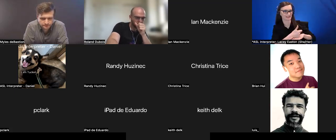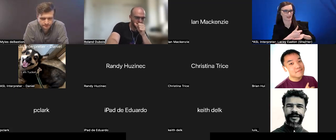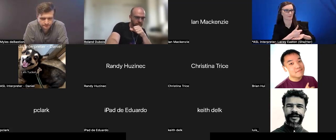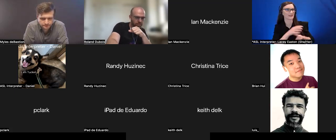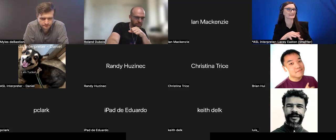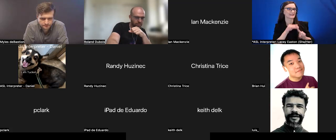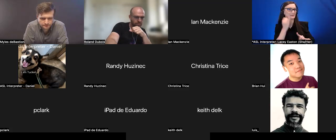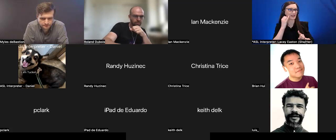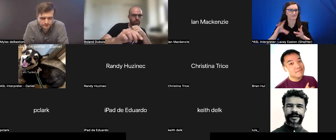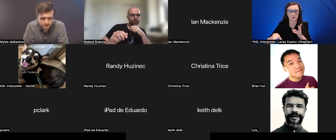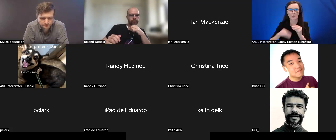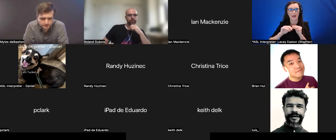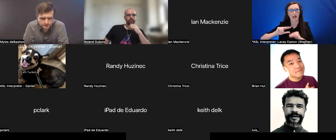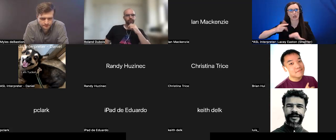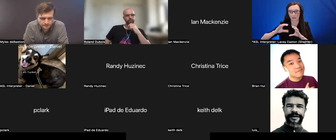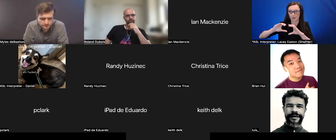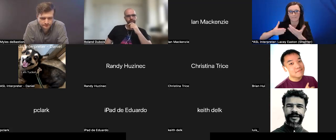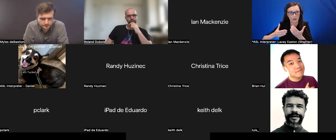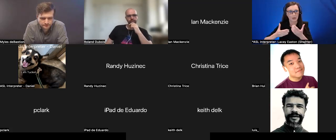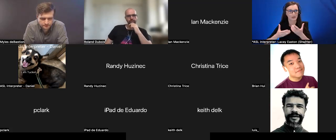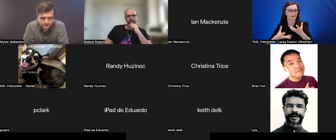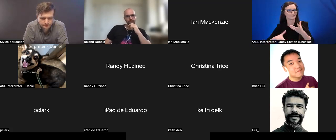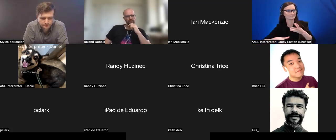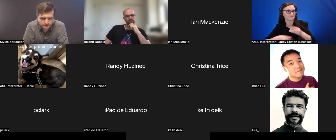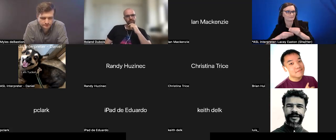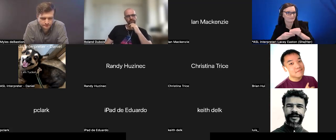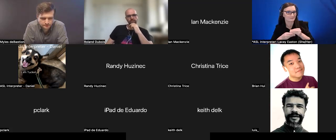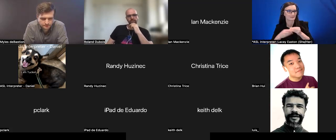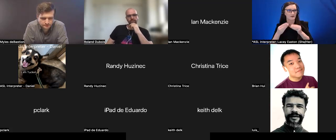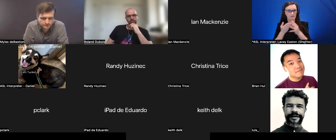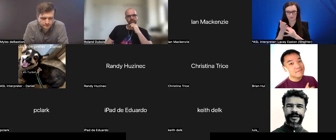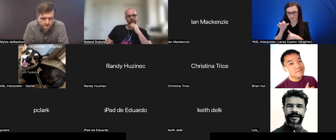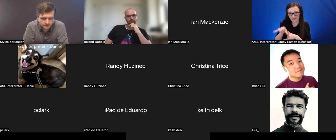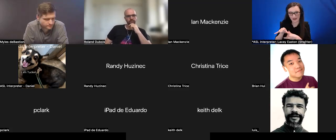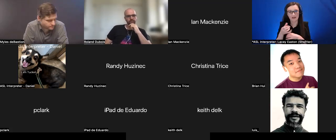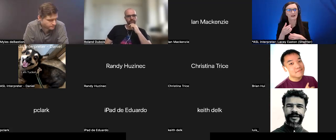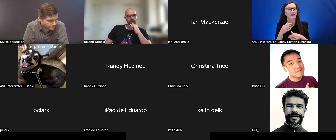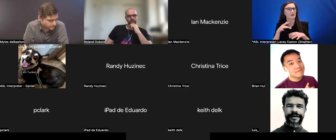interface, to be able to do it through there. Earlier in this call, we mentioned the